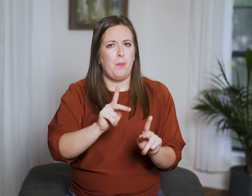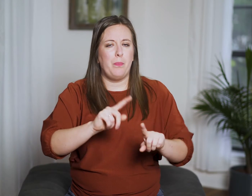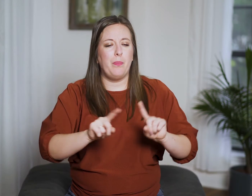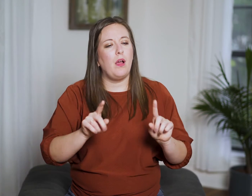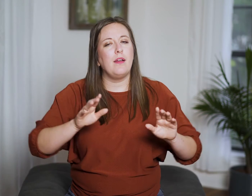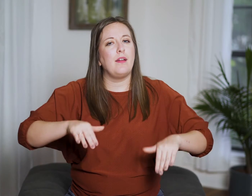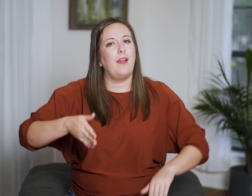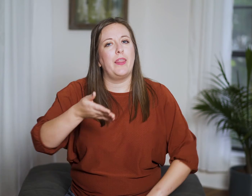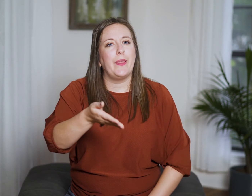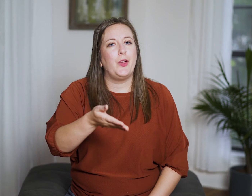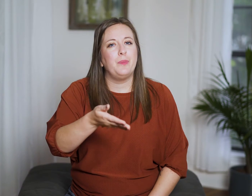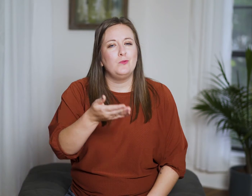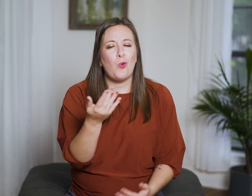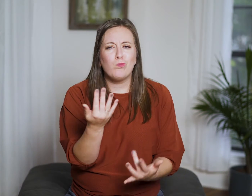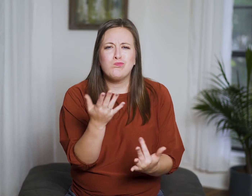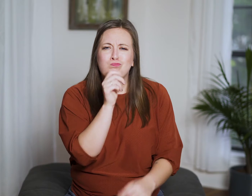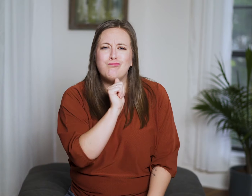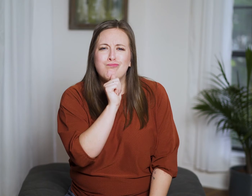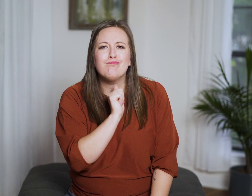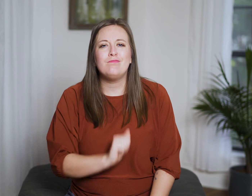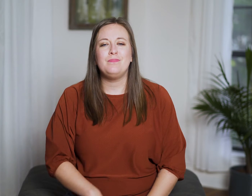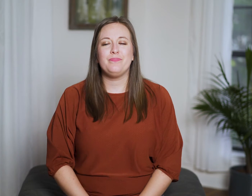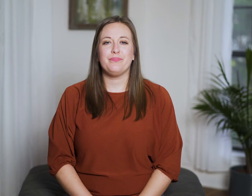but we’re not there yet, so hang in there.